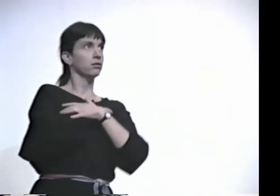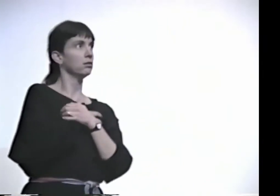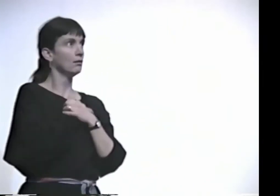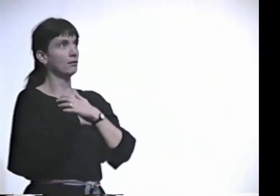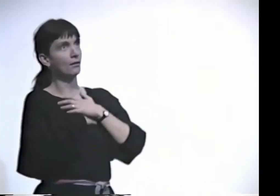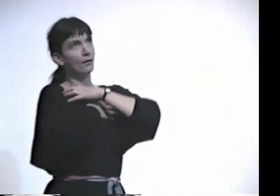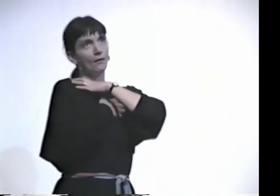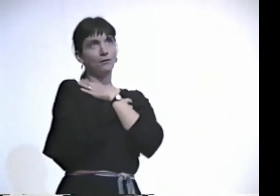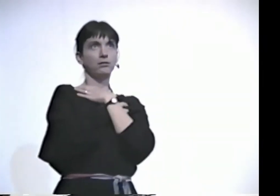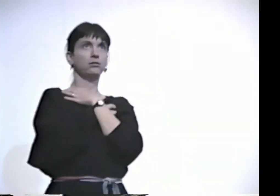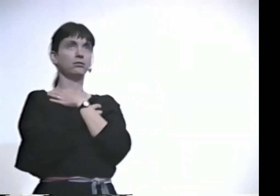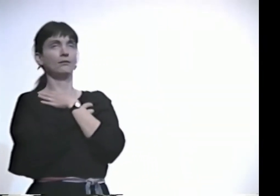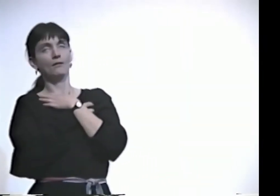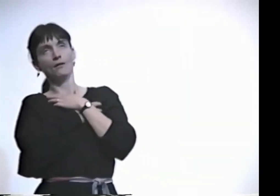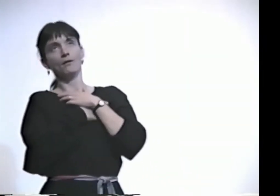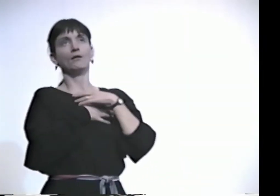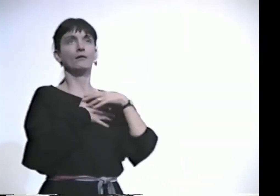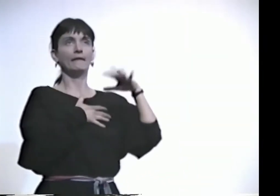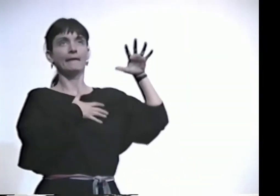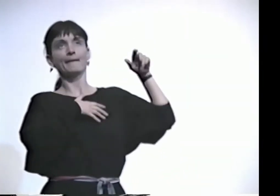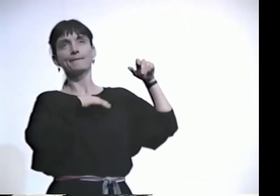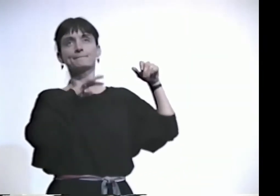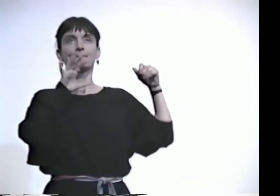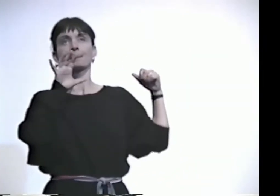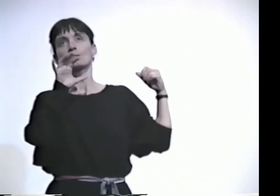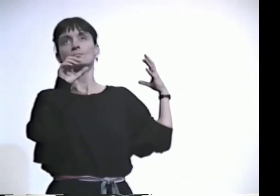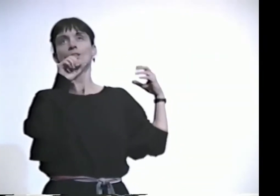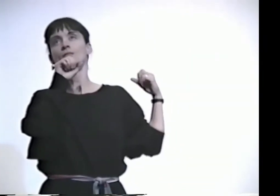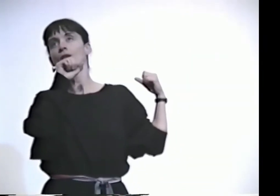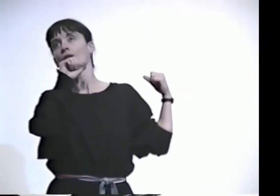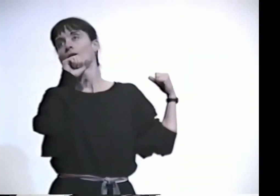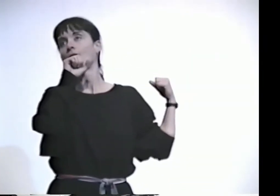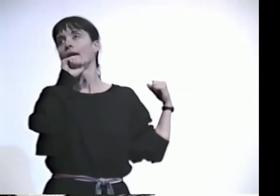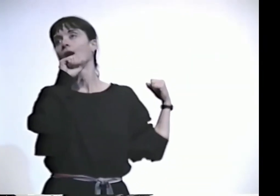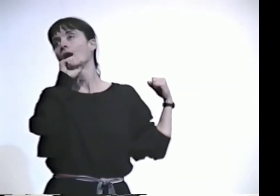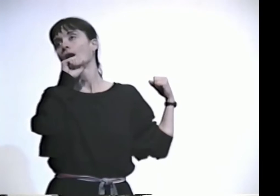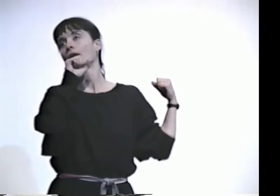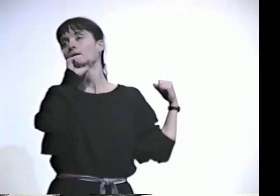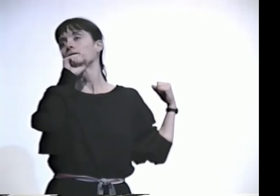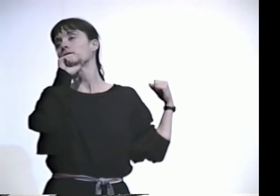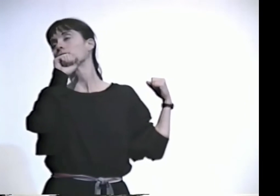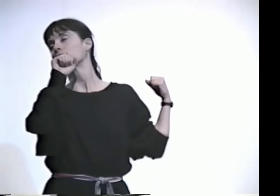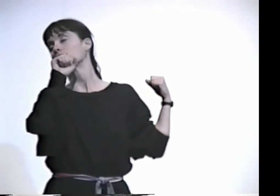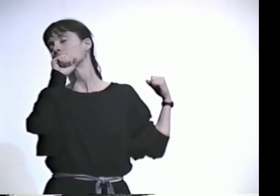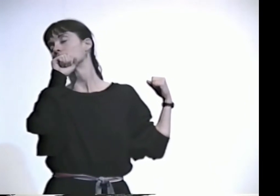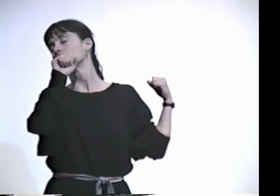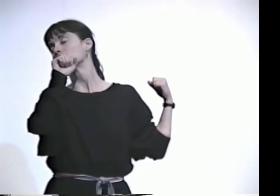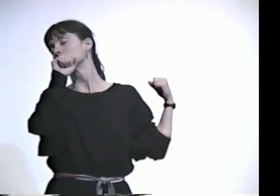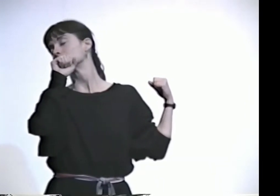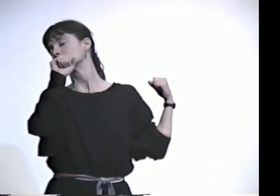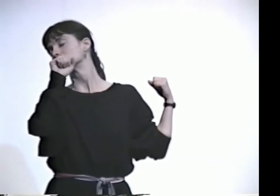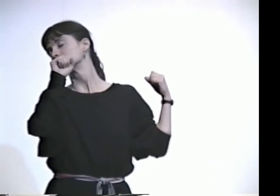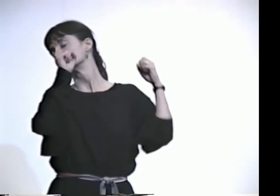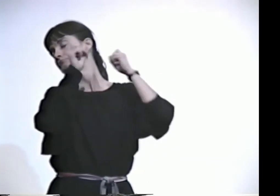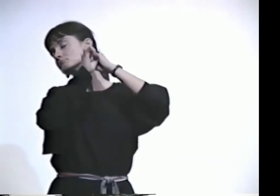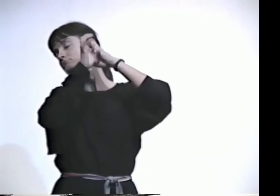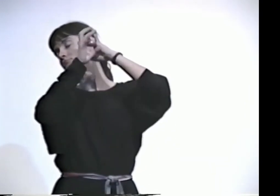IT WAS JUST A DREAM. OK. AND I WENT BACK TO SLEEP.